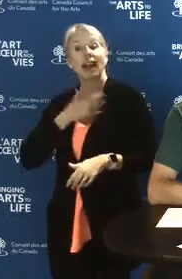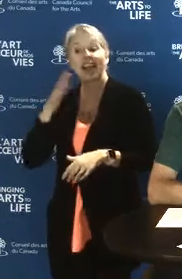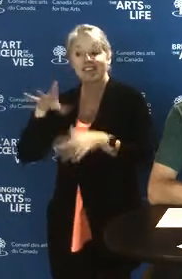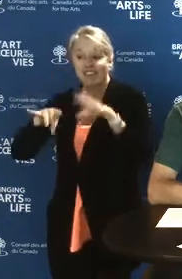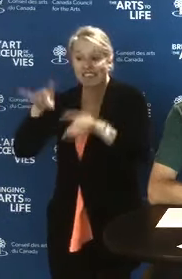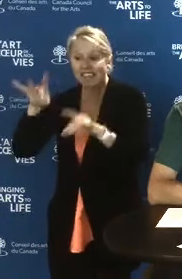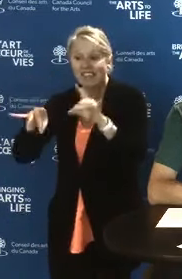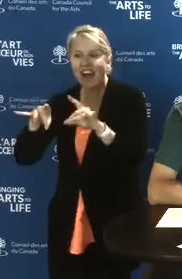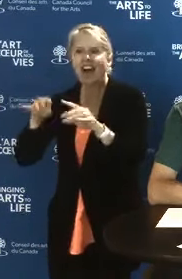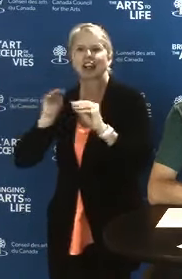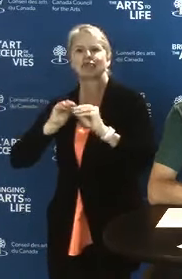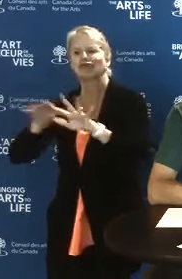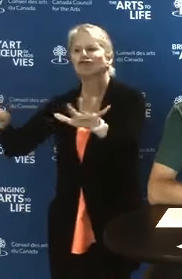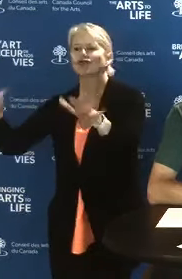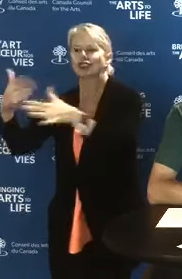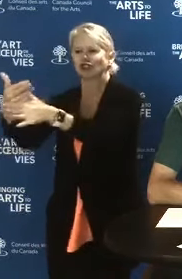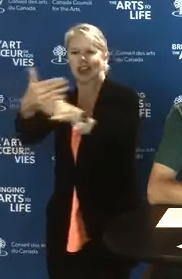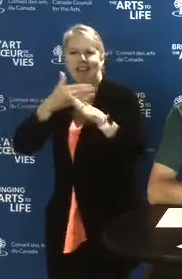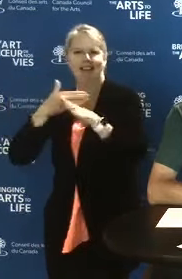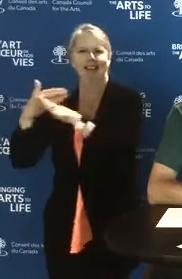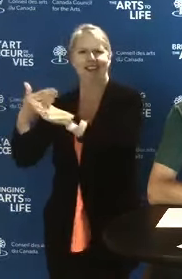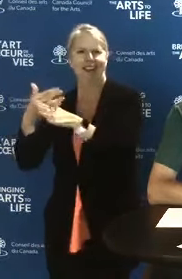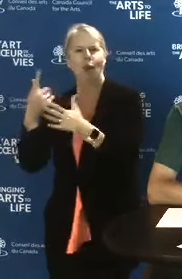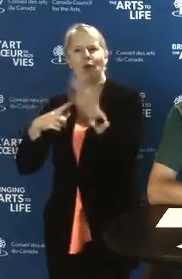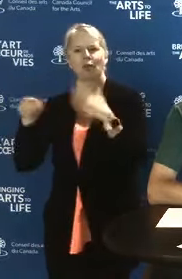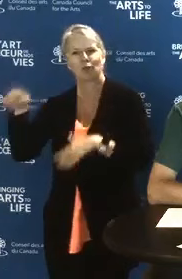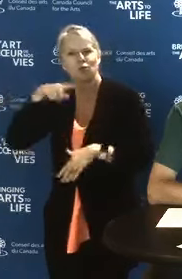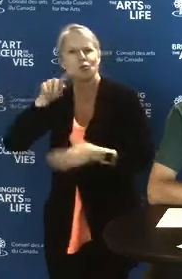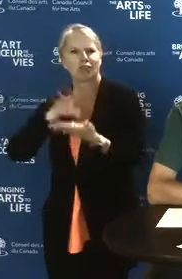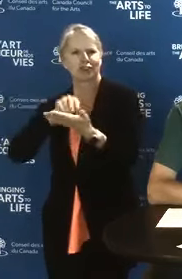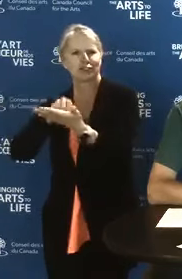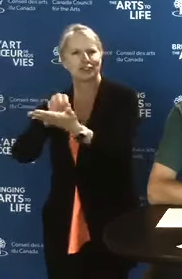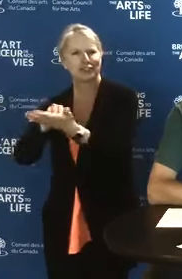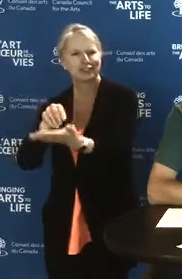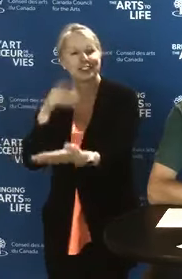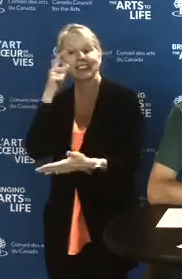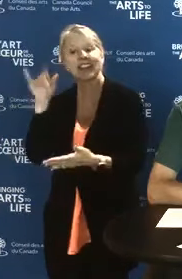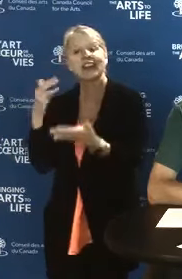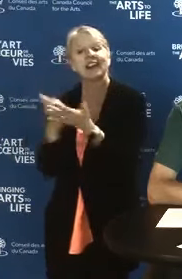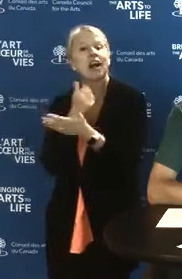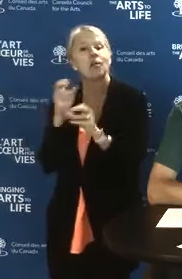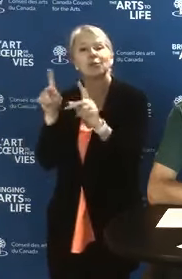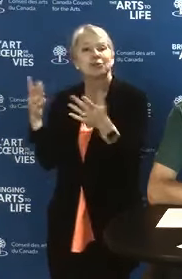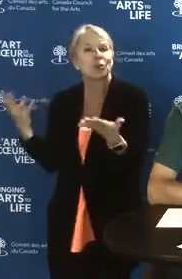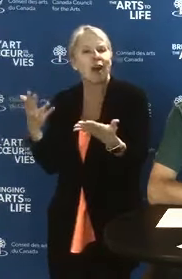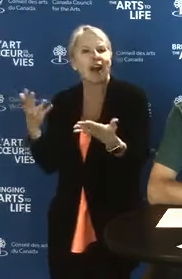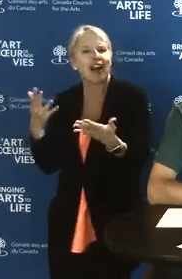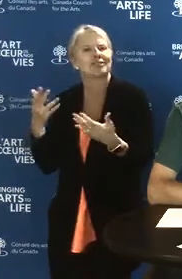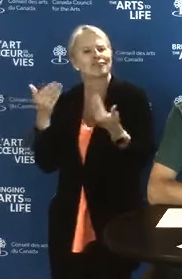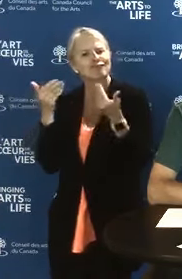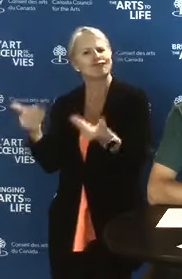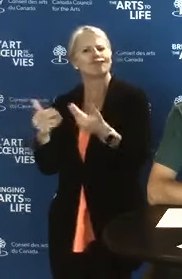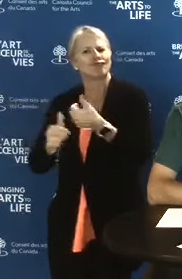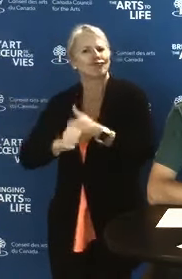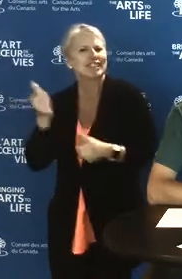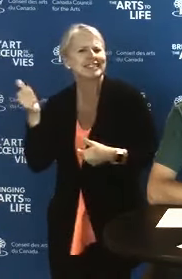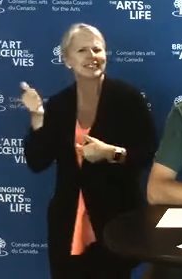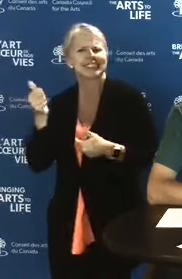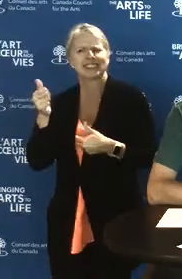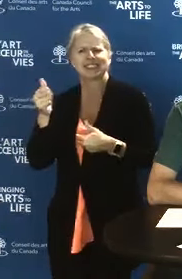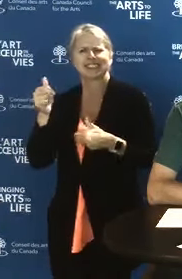The fund is your opportunity to take risks, to experiment, to learn and to work together